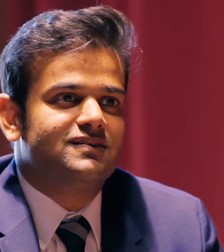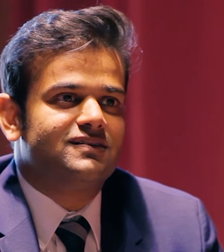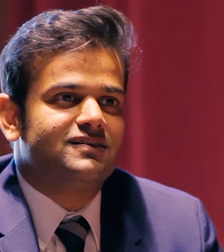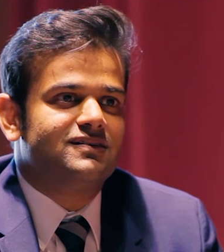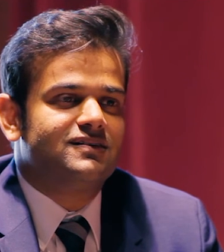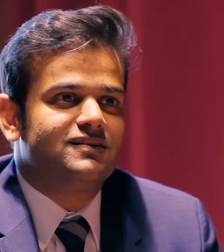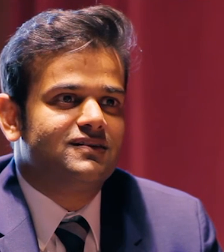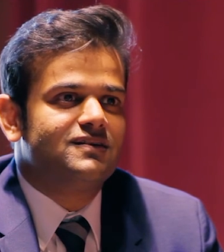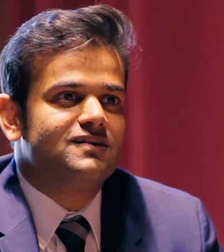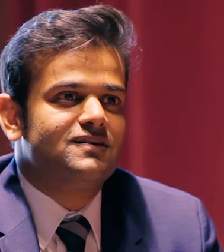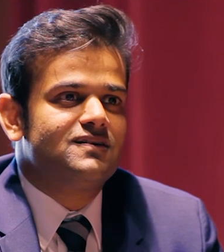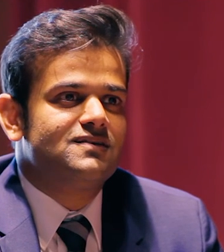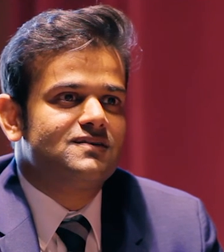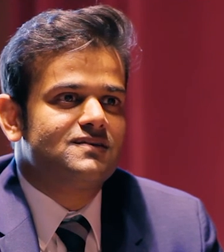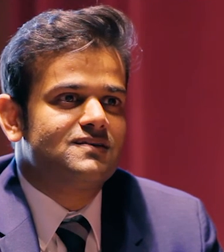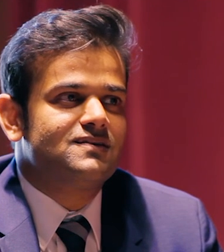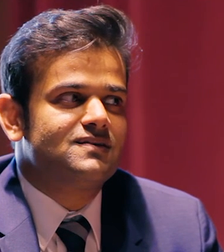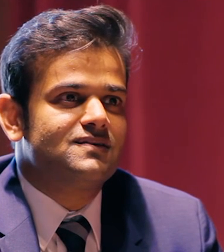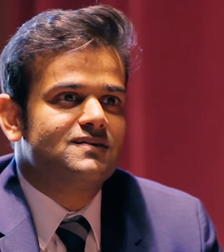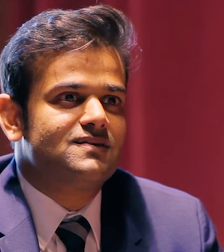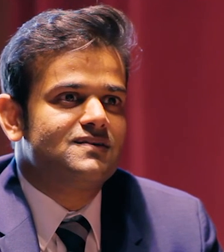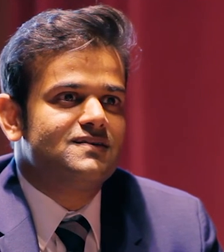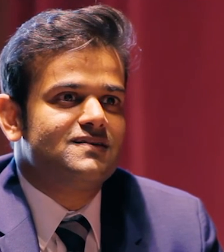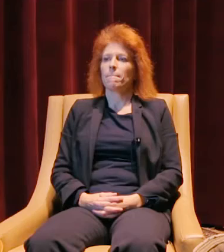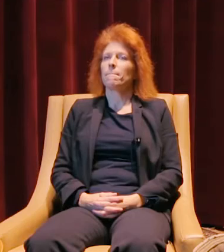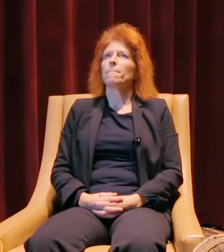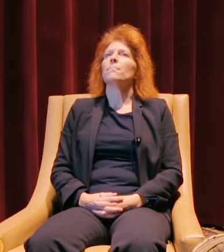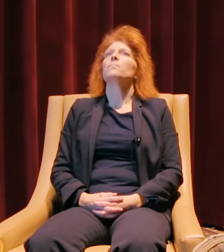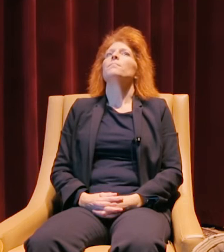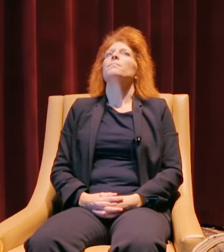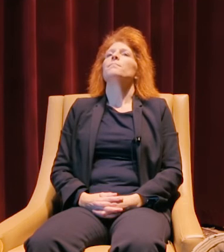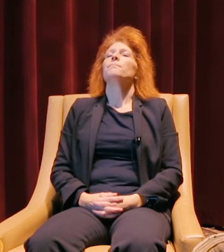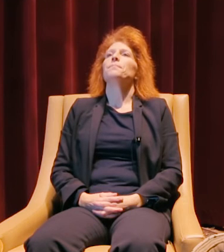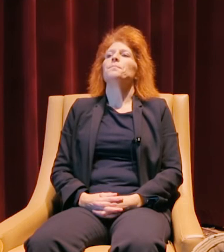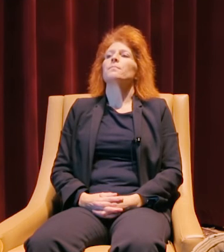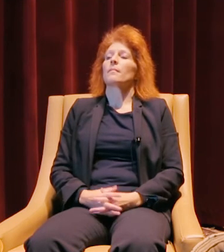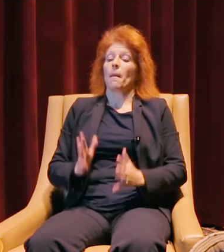Summarize yourself in one sentence, if you could. Passionate,